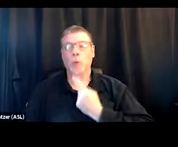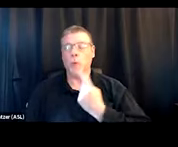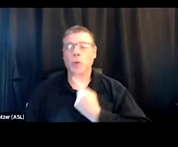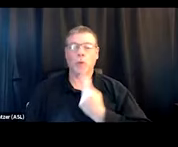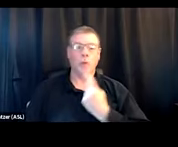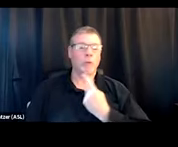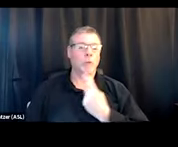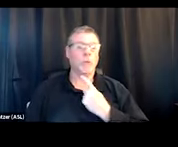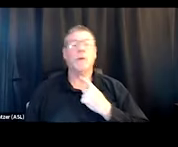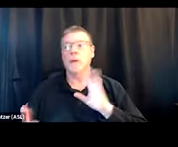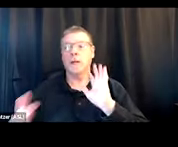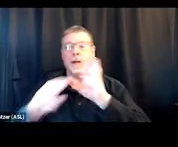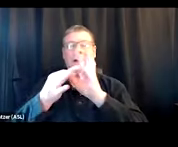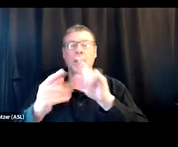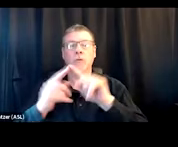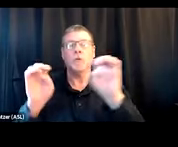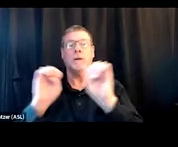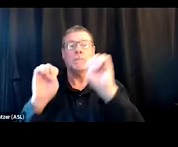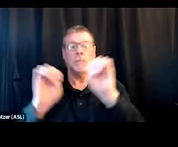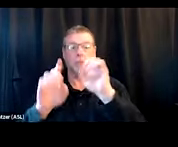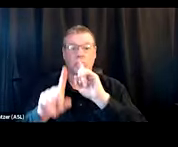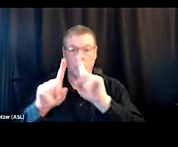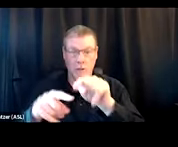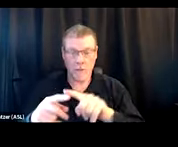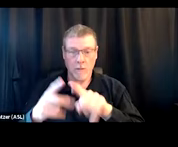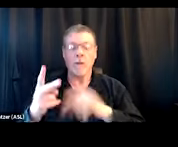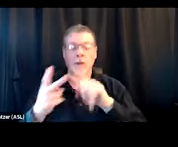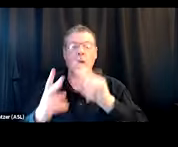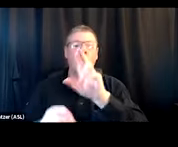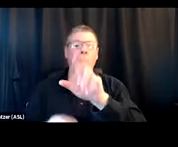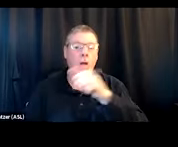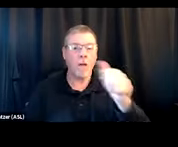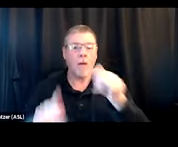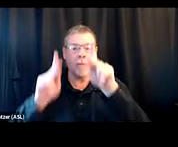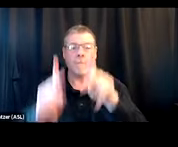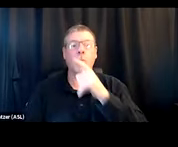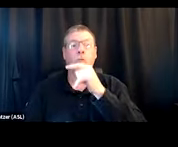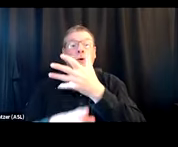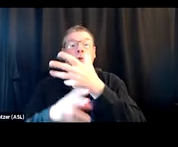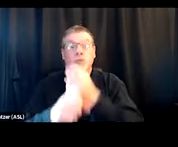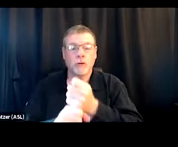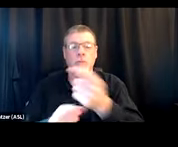to connect to an emergency response or another trusted person to come check on them